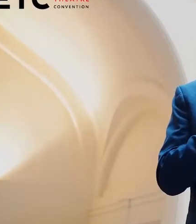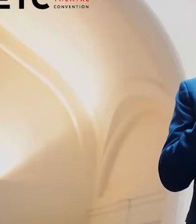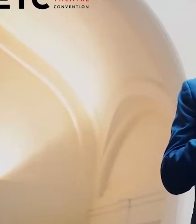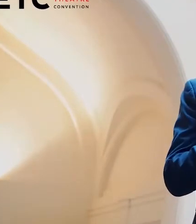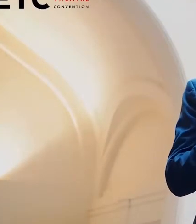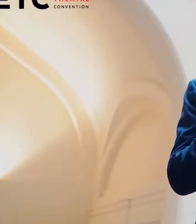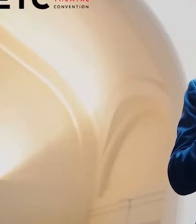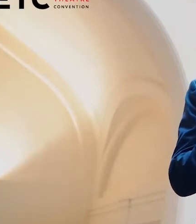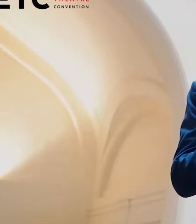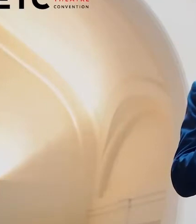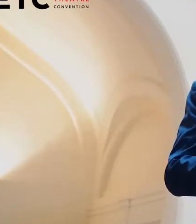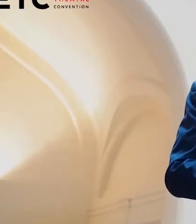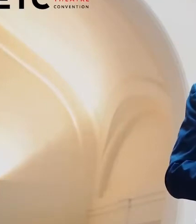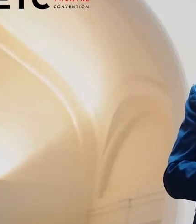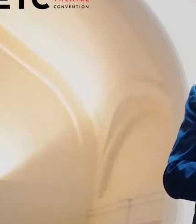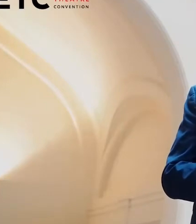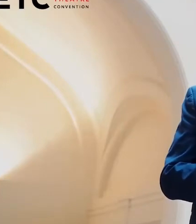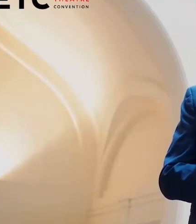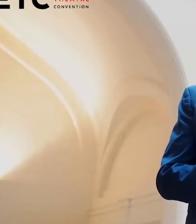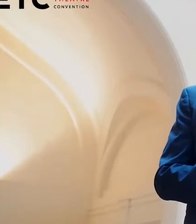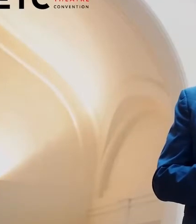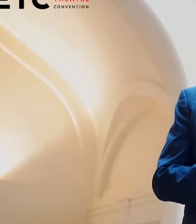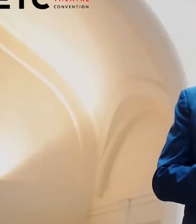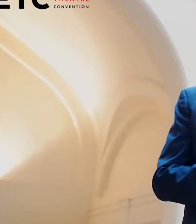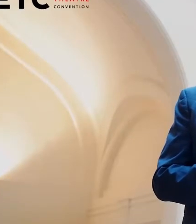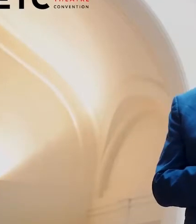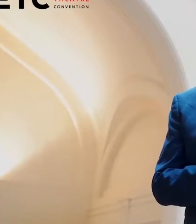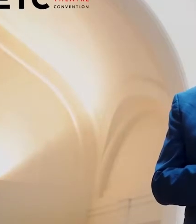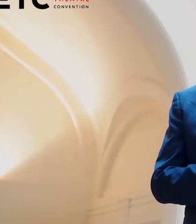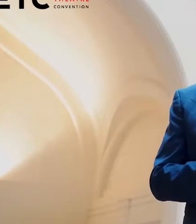and General Manager of theatre de Liege, Belgium.